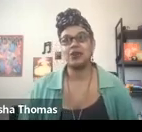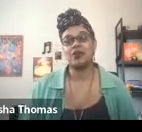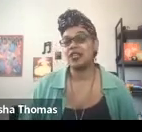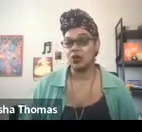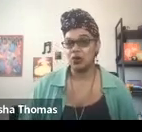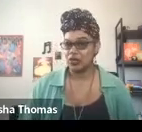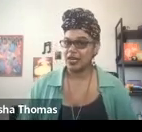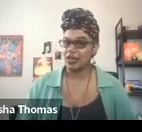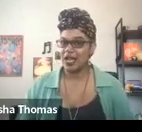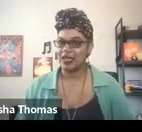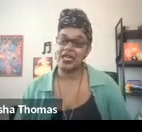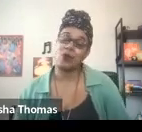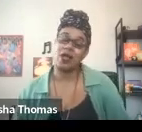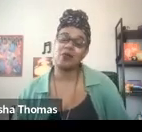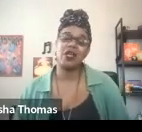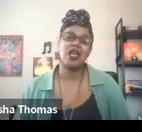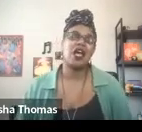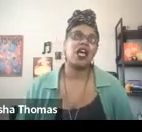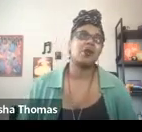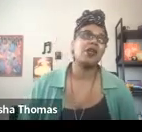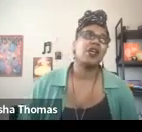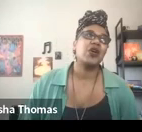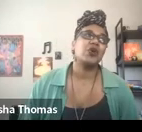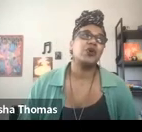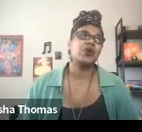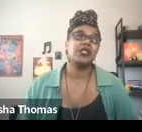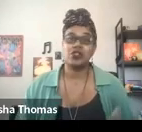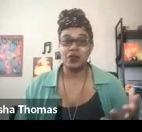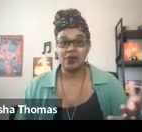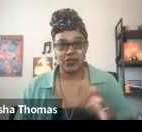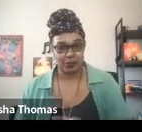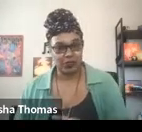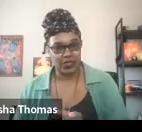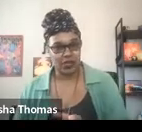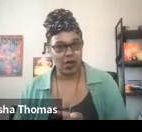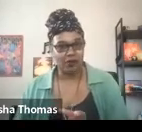I do have a co-curator at Adenike Webb, who didn't join me for this particular arm